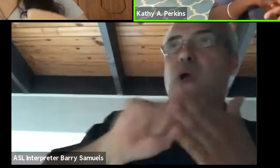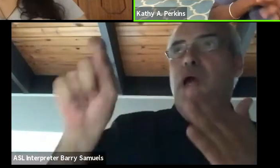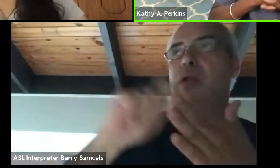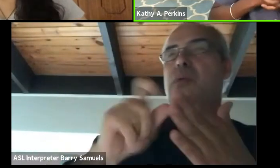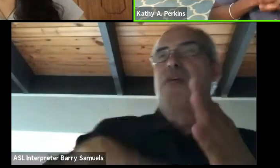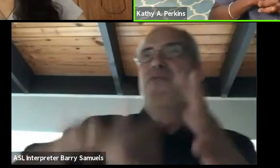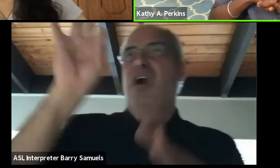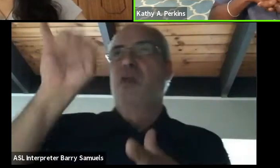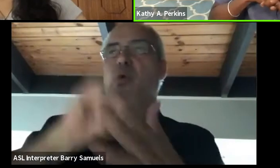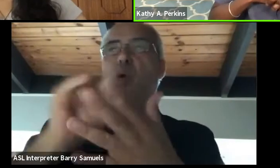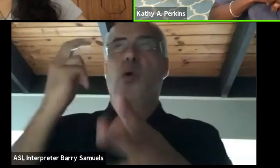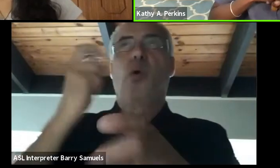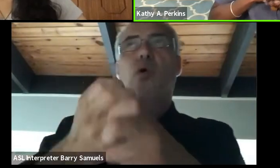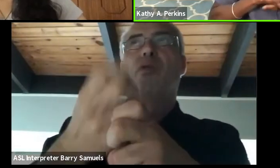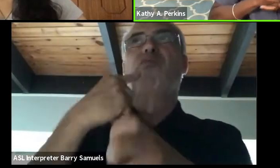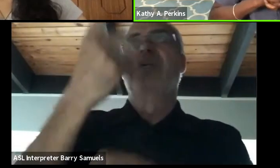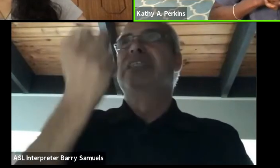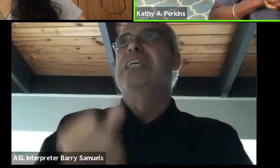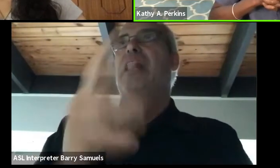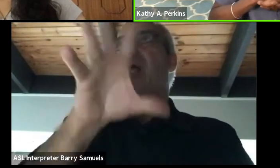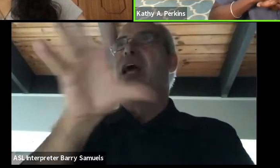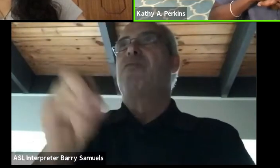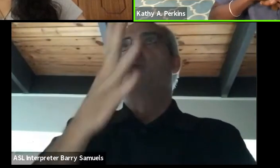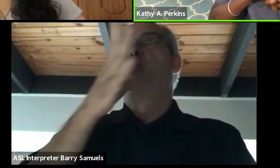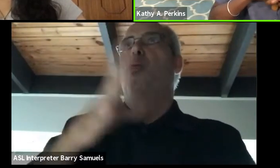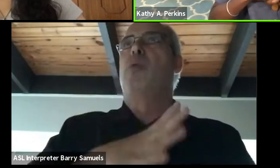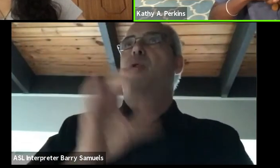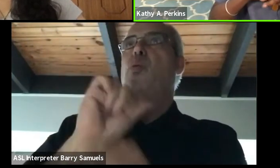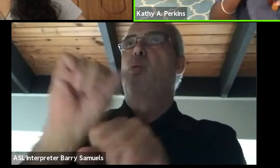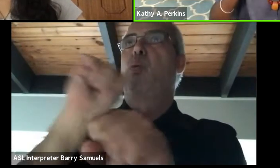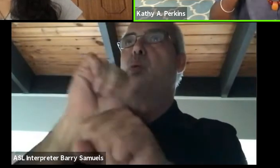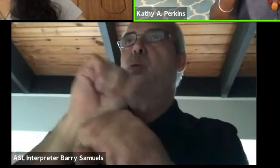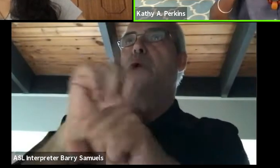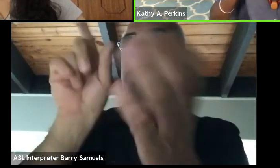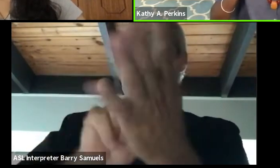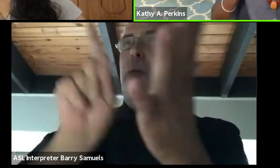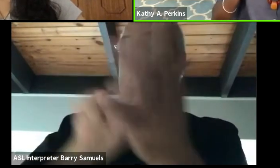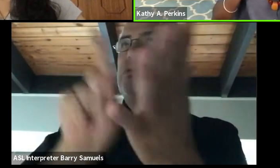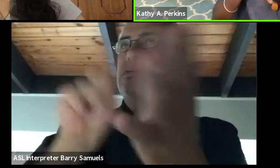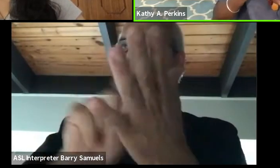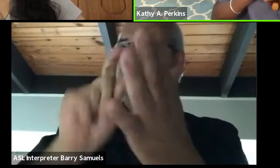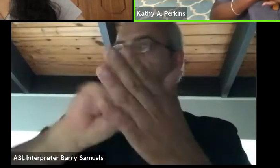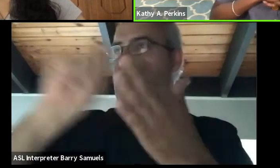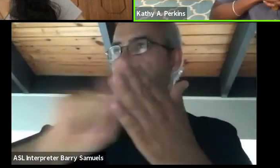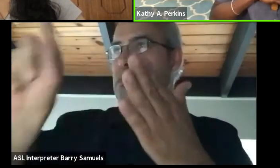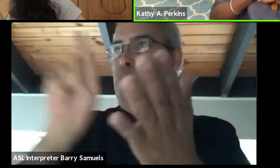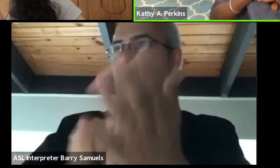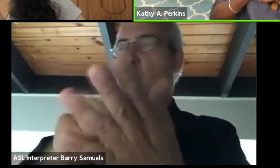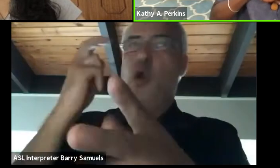for South African women to get their work published. So, it was a very exciting time.